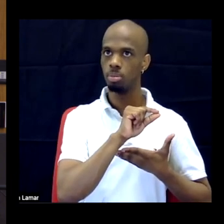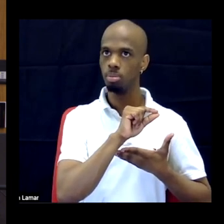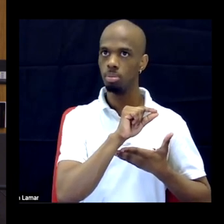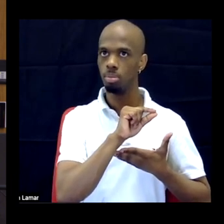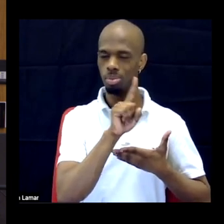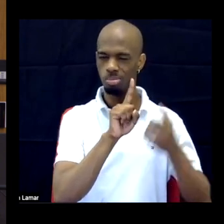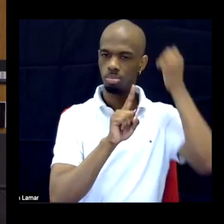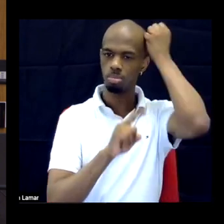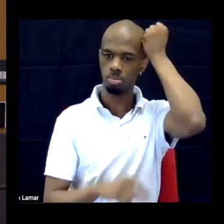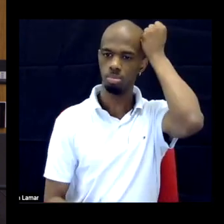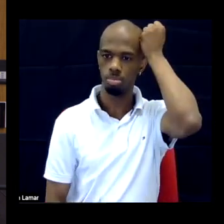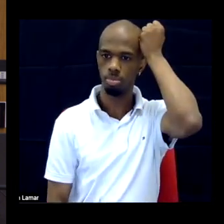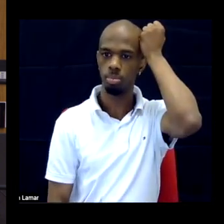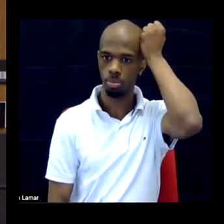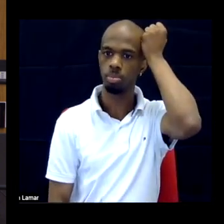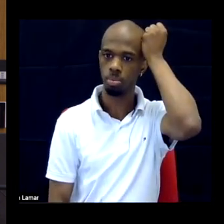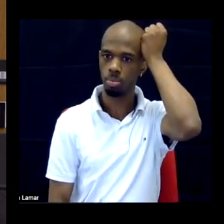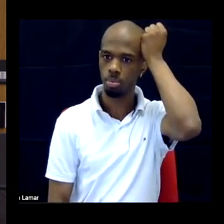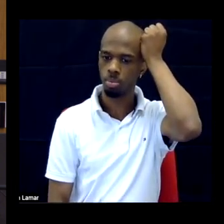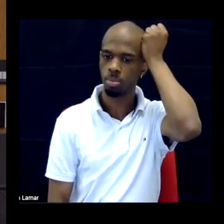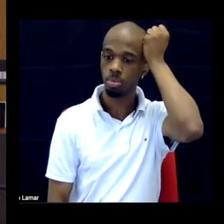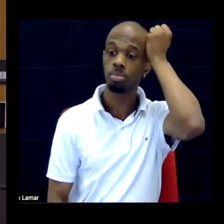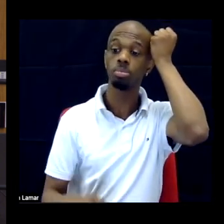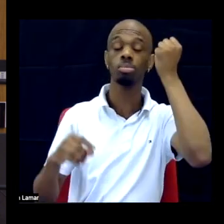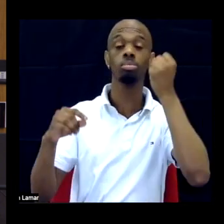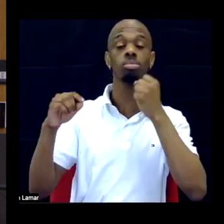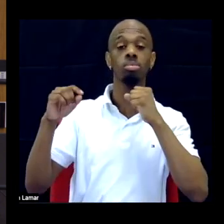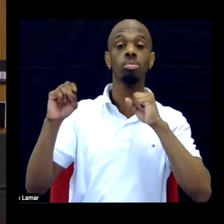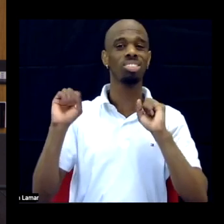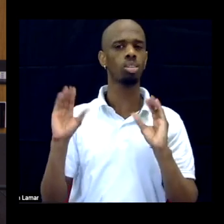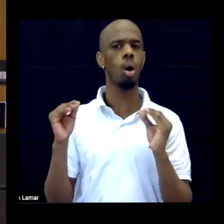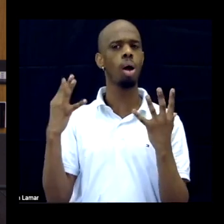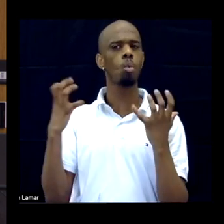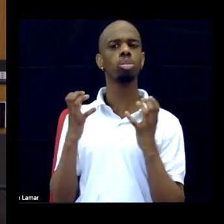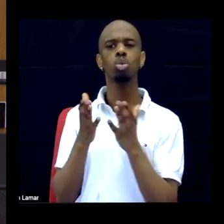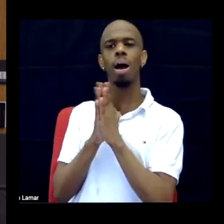back in the late 1970's. So I want to ask you a little bit about that history.